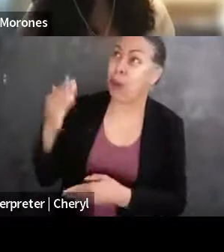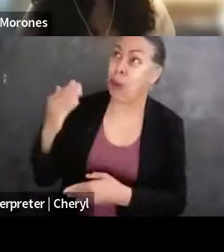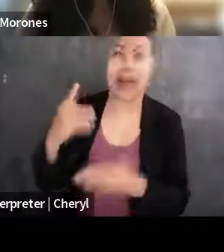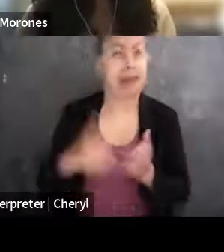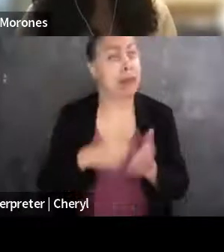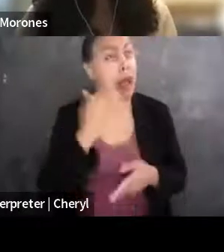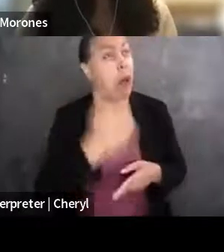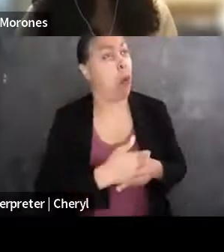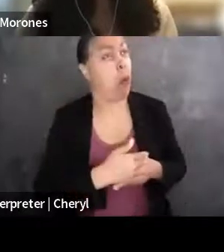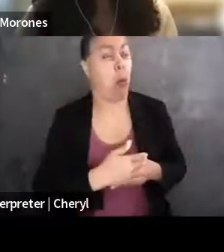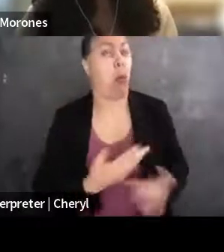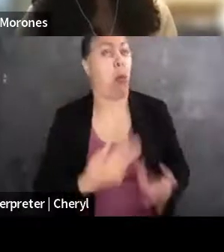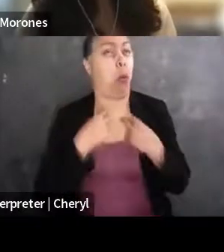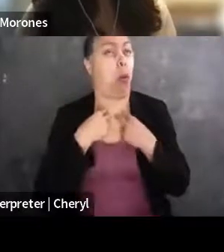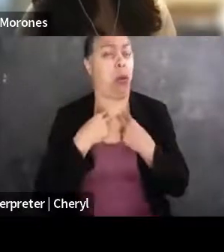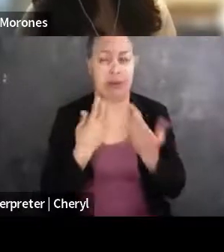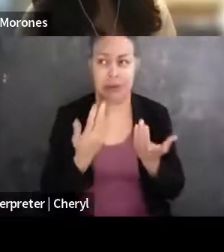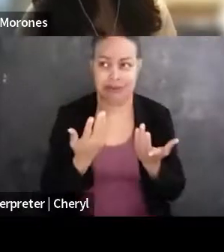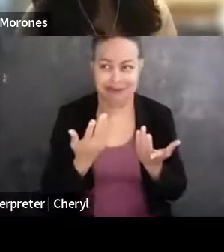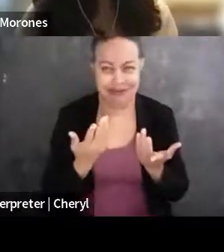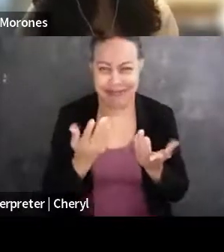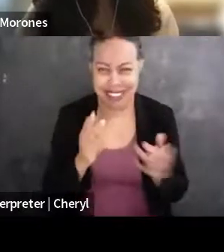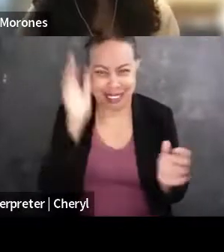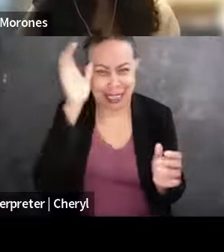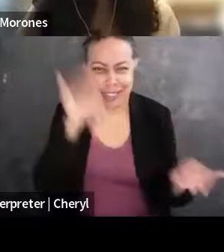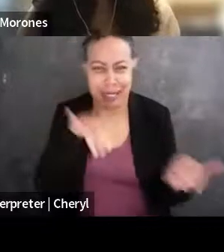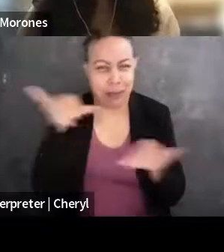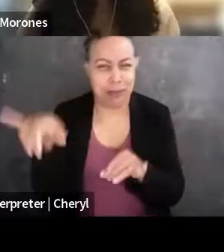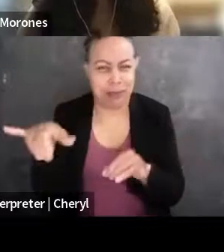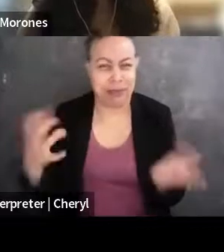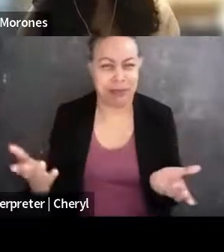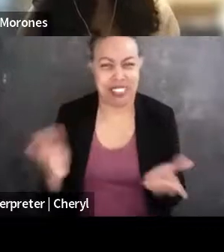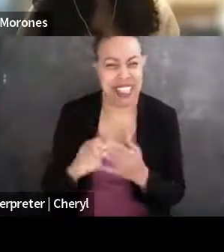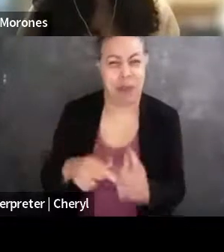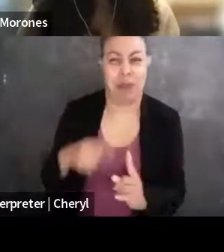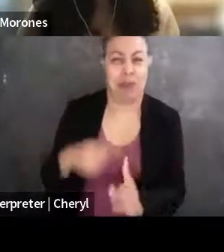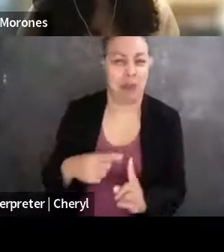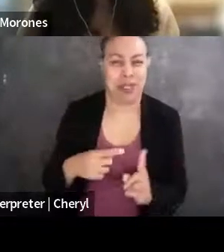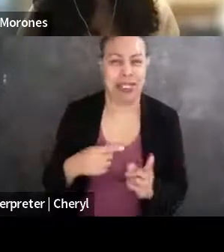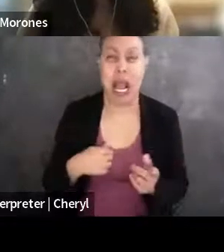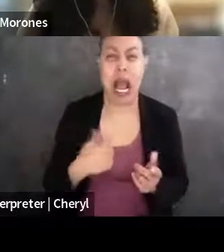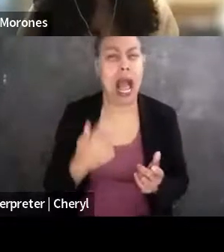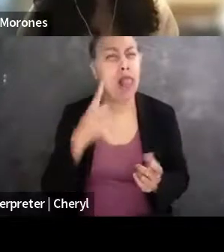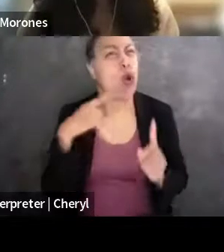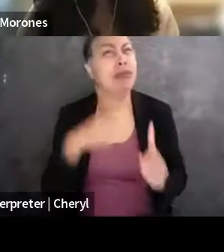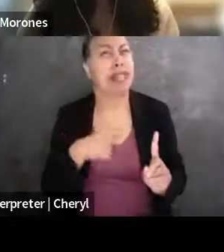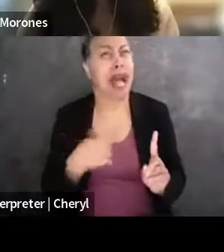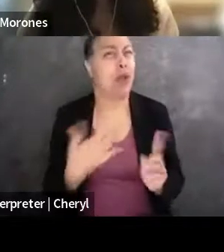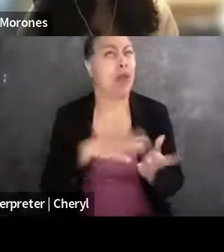But like, I think that your point, which is that hey, you know, you may learn this thing I thought I wanted is not actually quite what I was looking for,